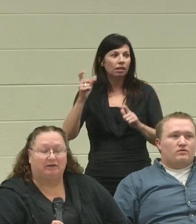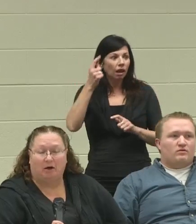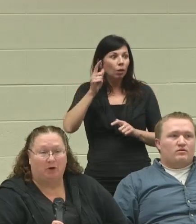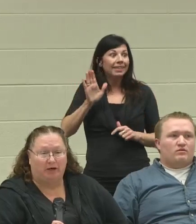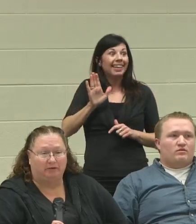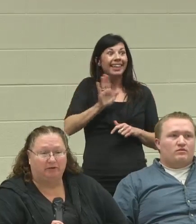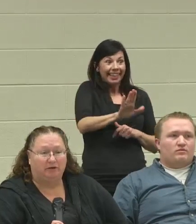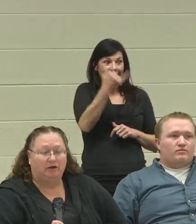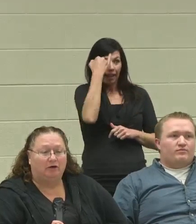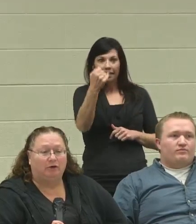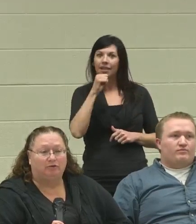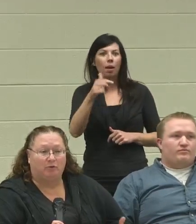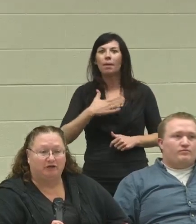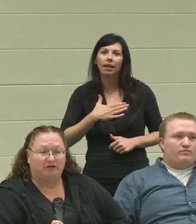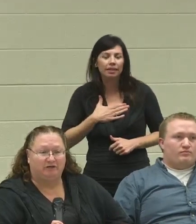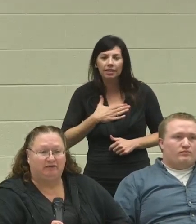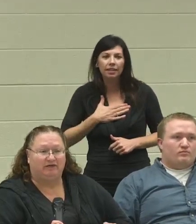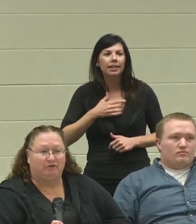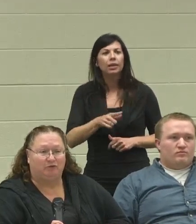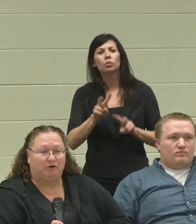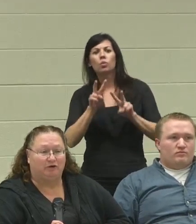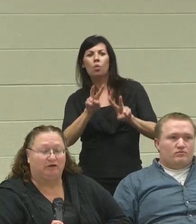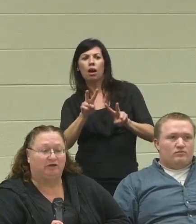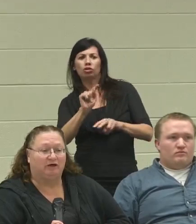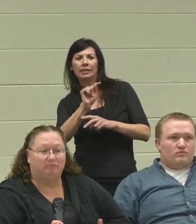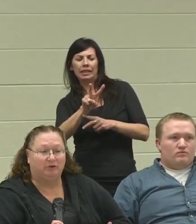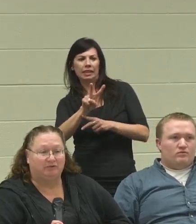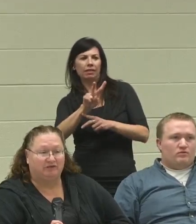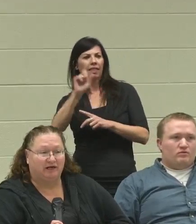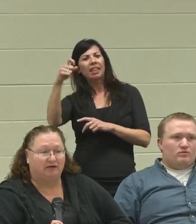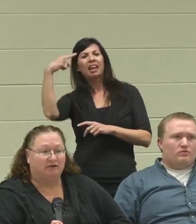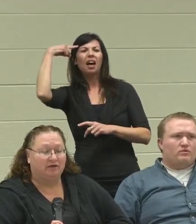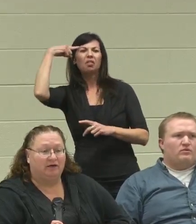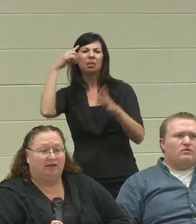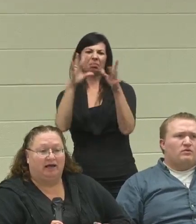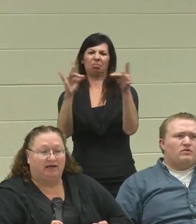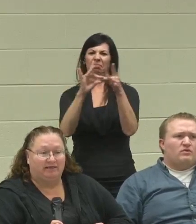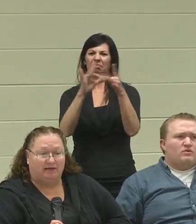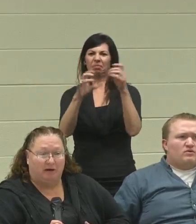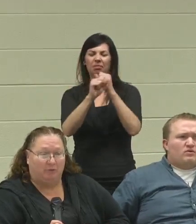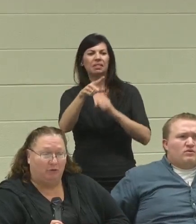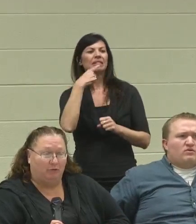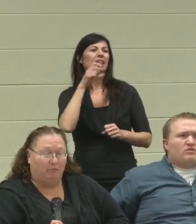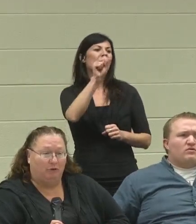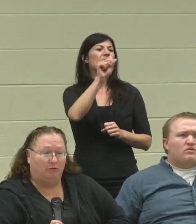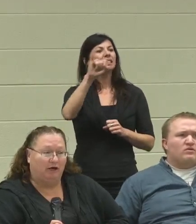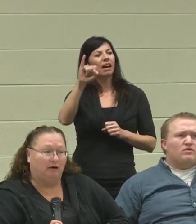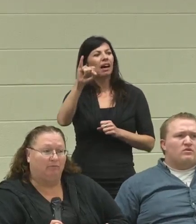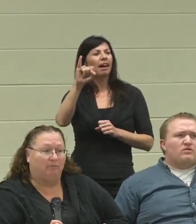and not mine. He was watching TV and where the government was saying that SSI Program